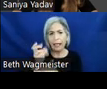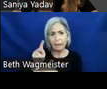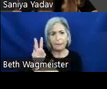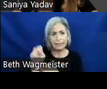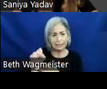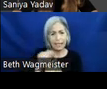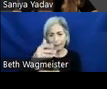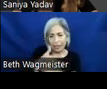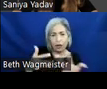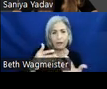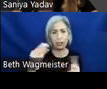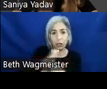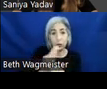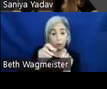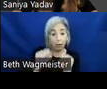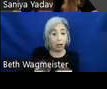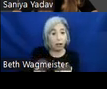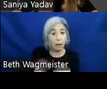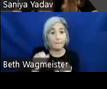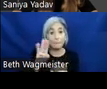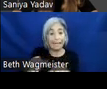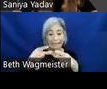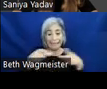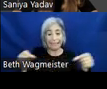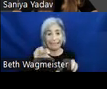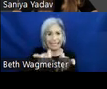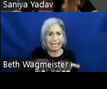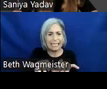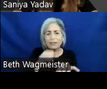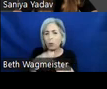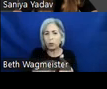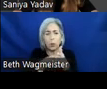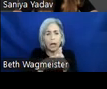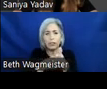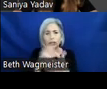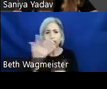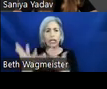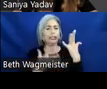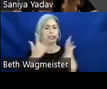are usable by keys and do not require the use of gestures or movements of a mouse.